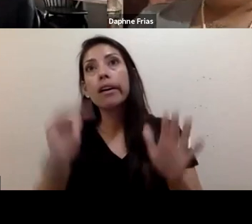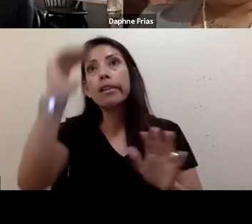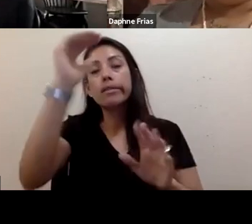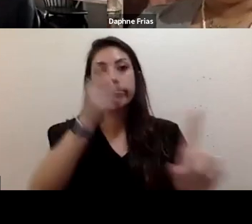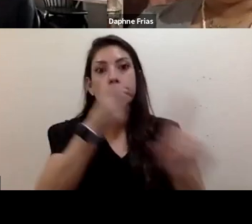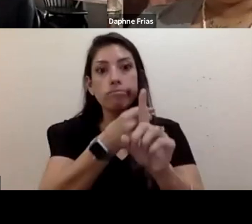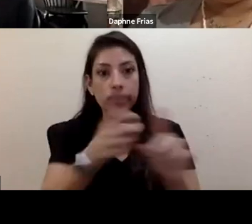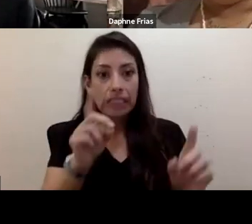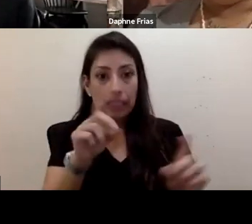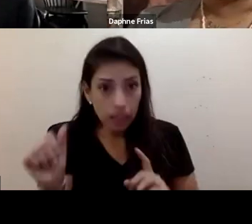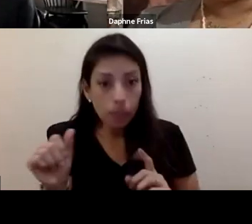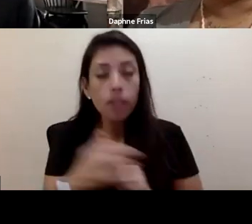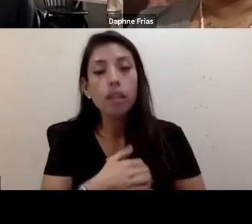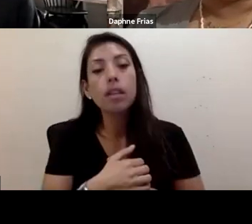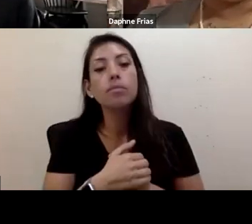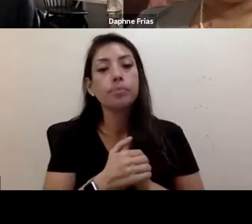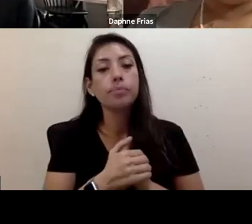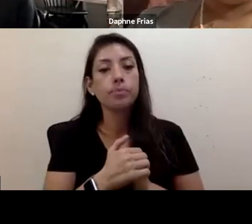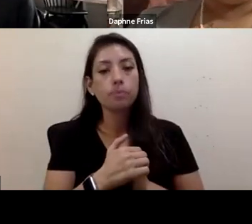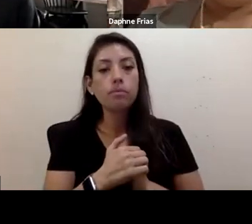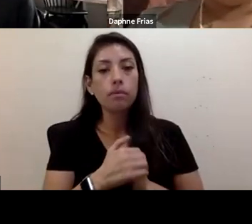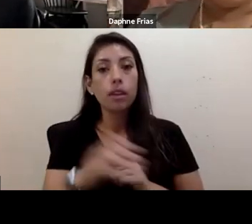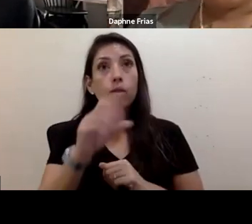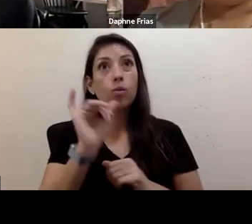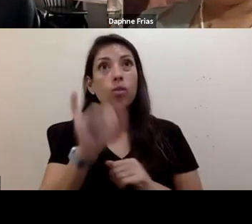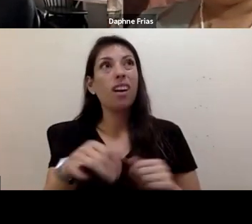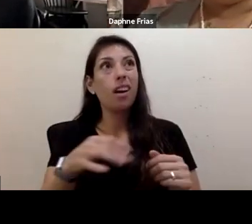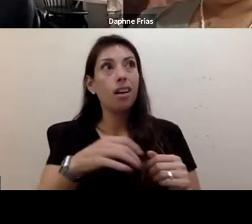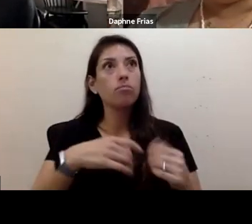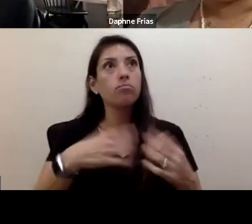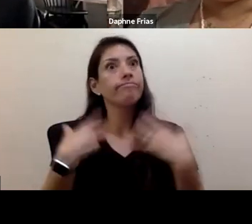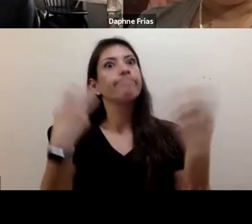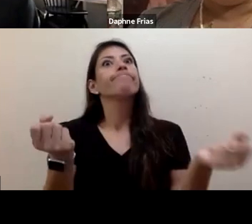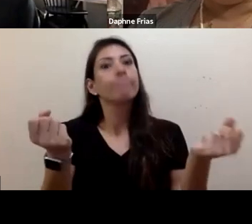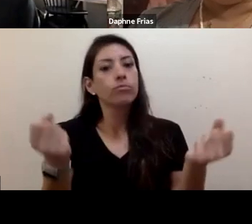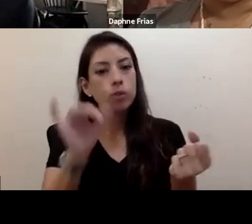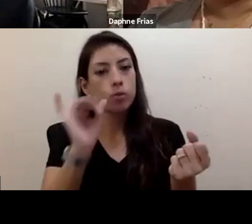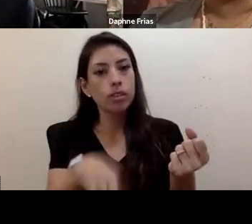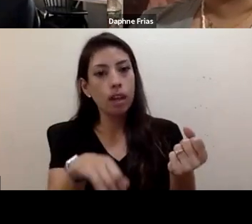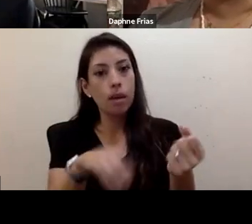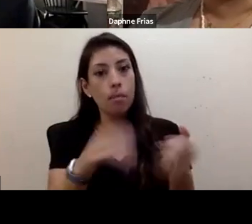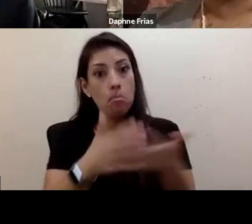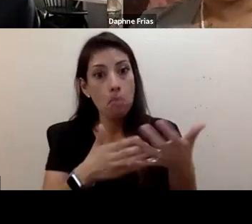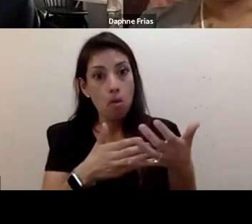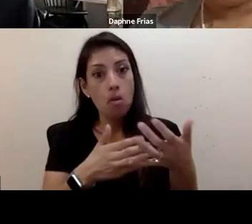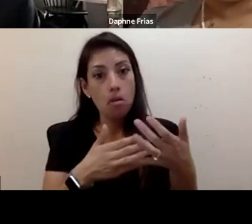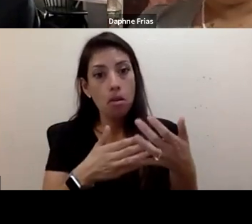And I think that resiliency is a incredibly important factor